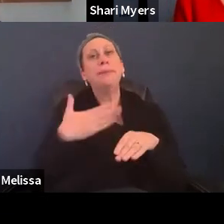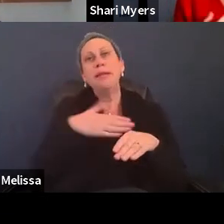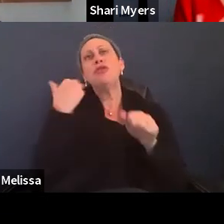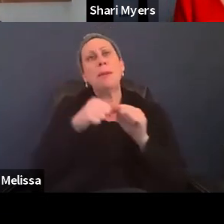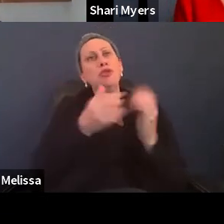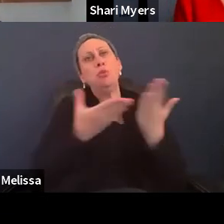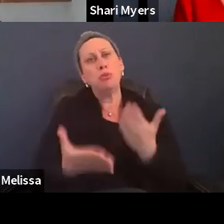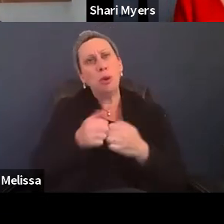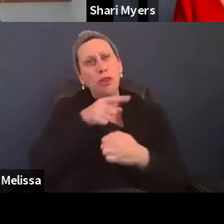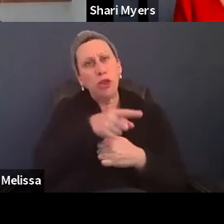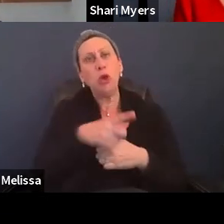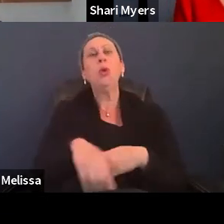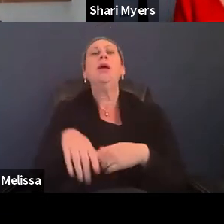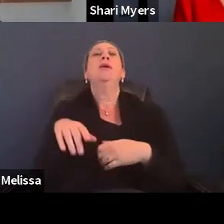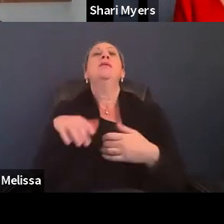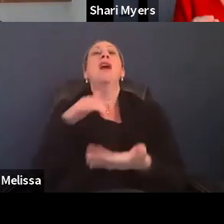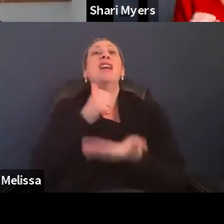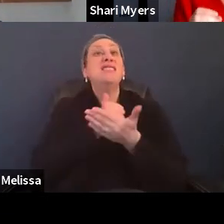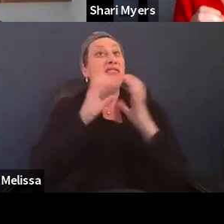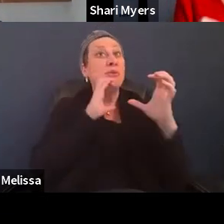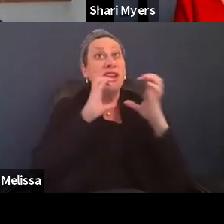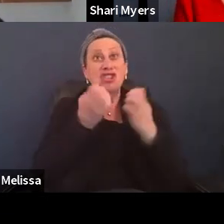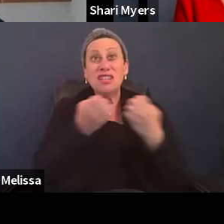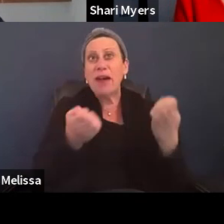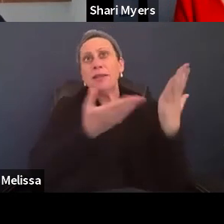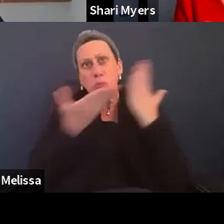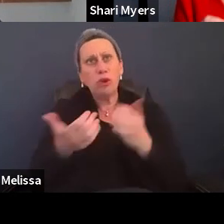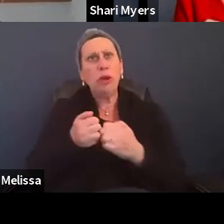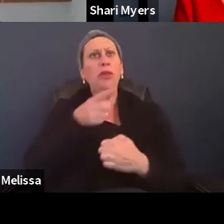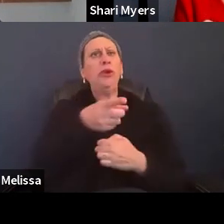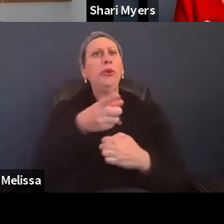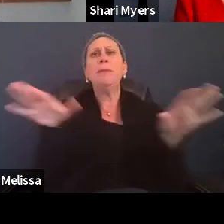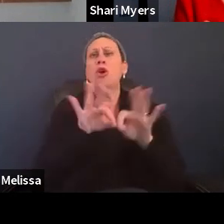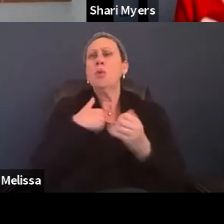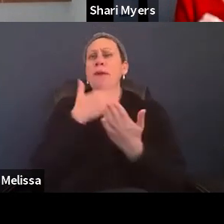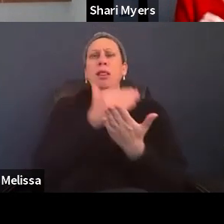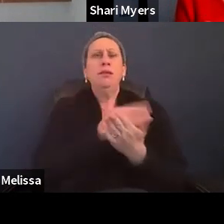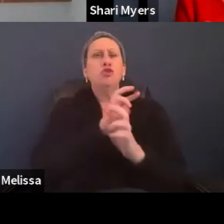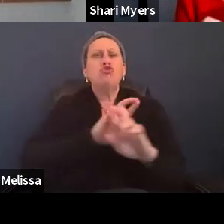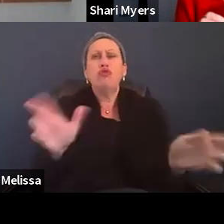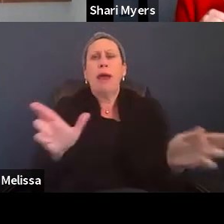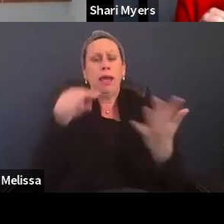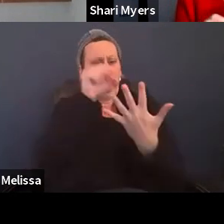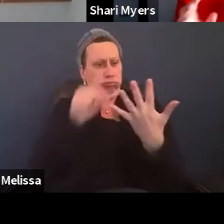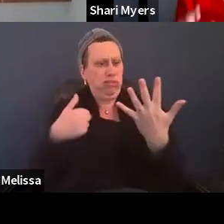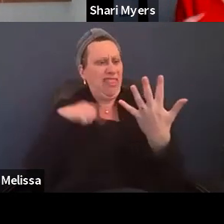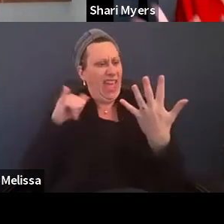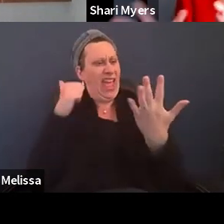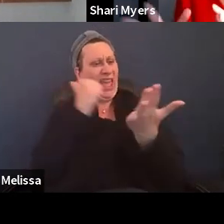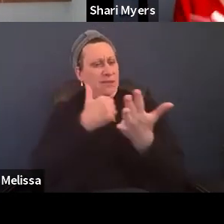assistive communication devices, just, it's so important to have a list of those things that help you throughout the day